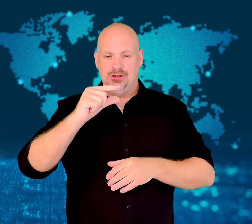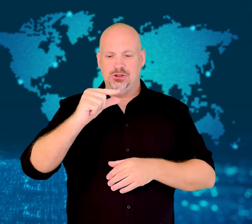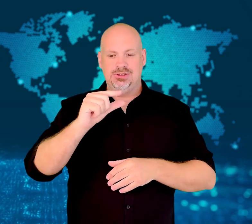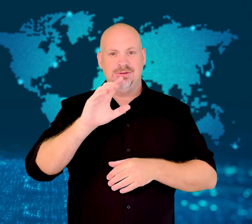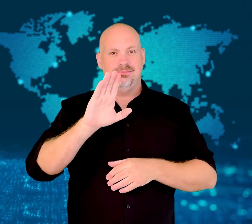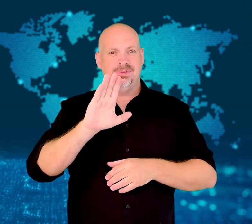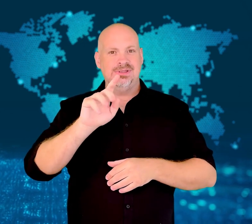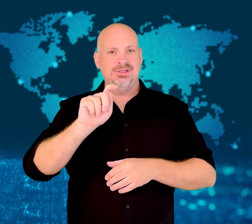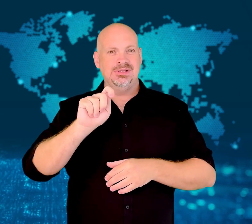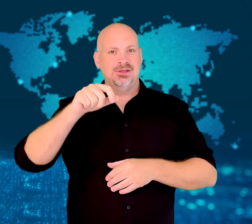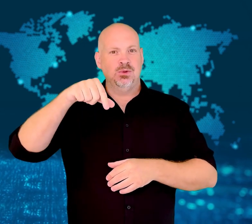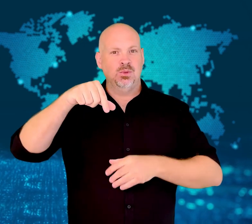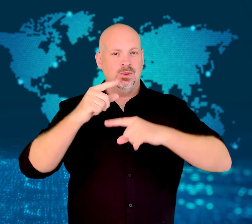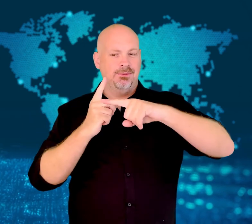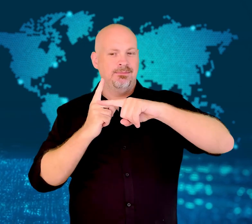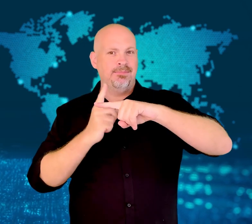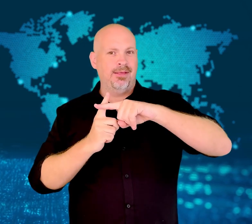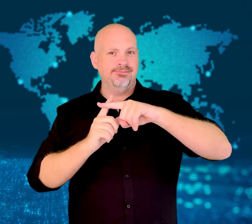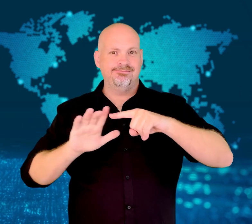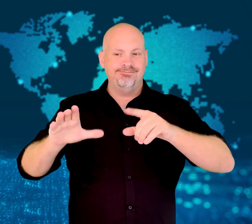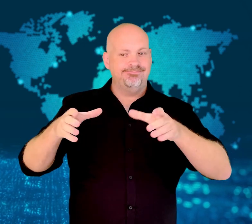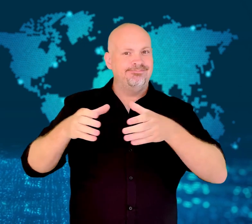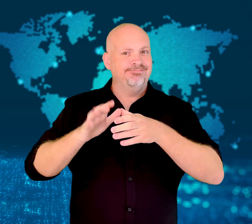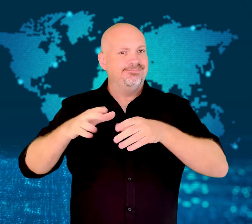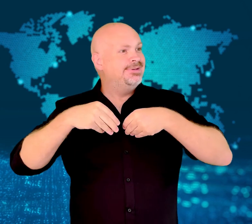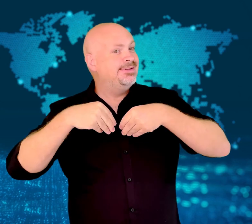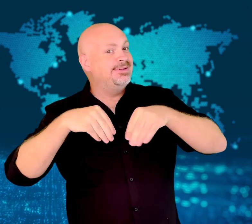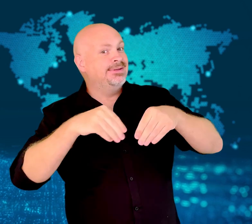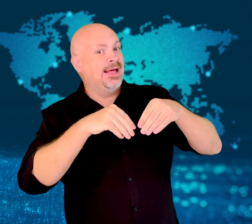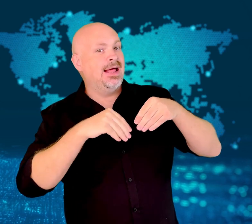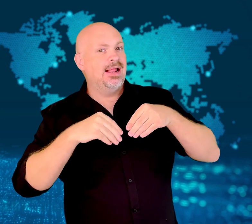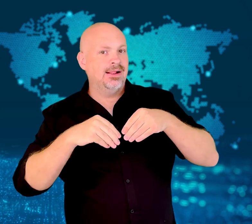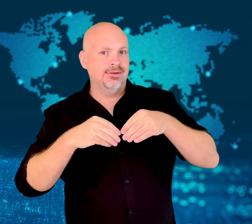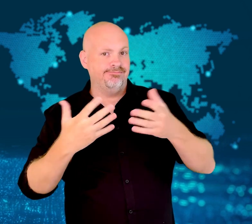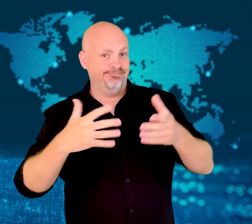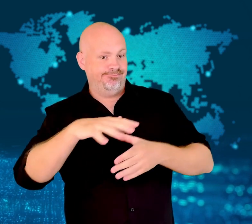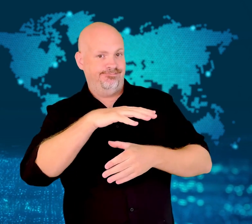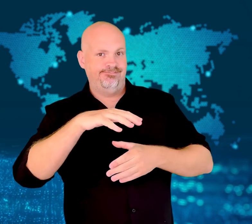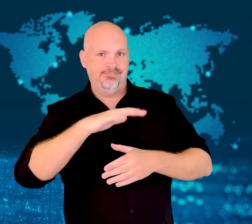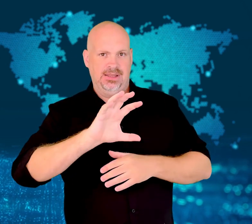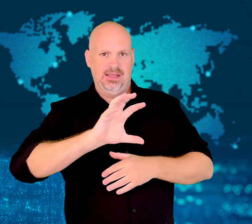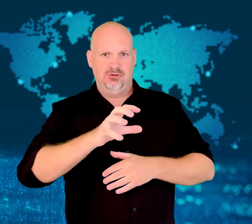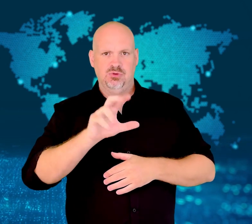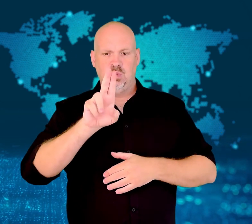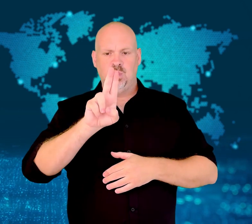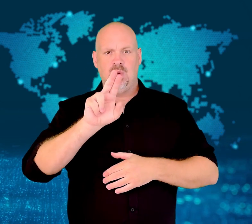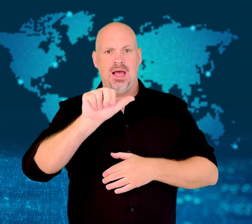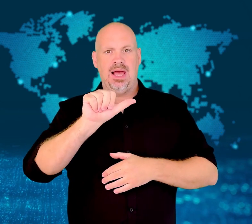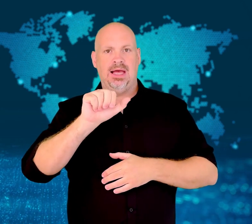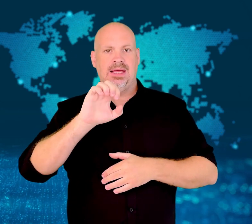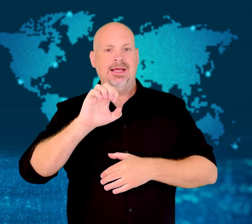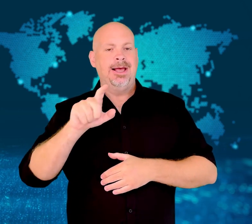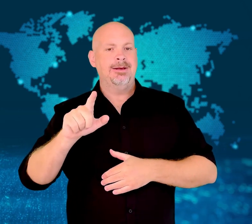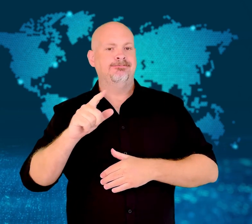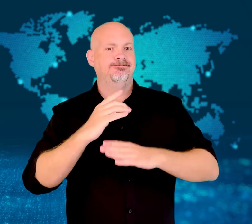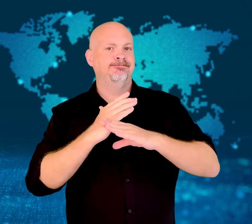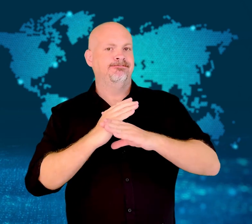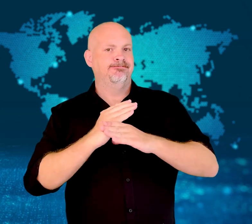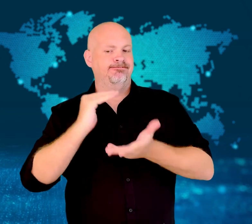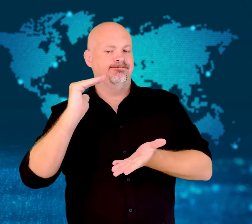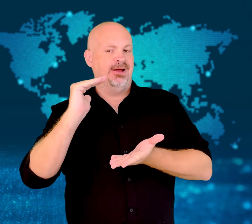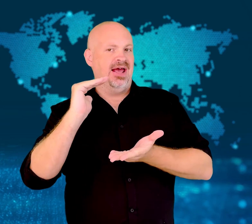in the United Arab Emirates (UAE).